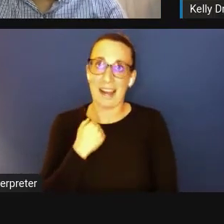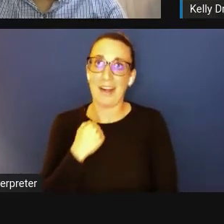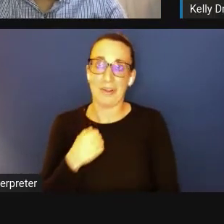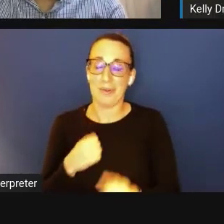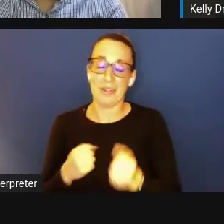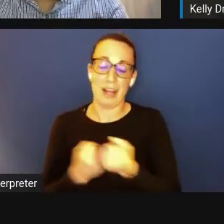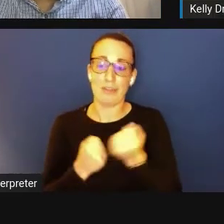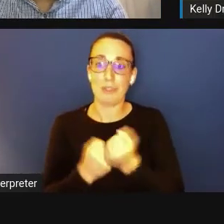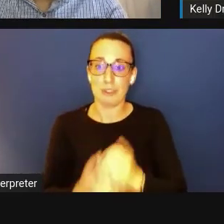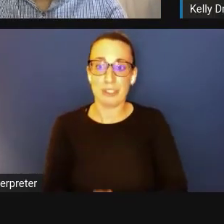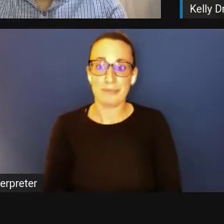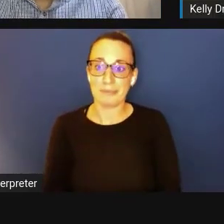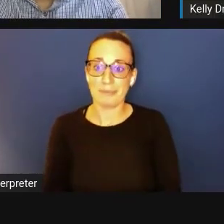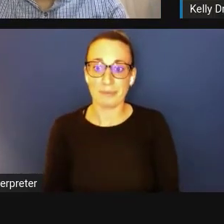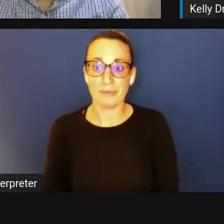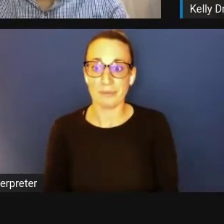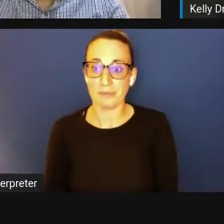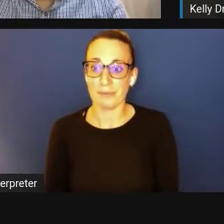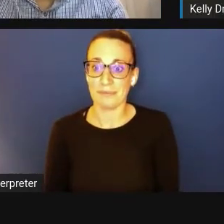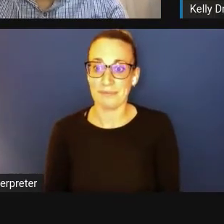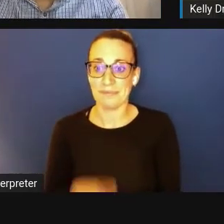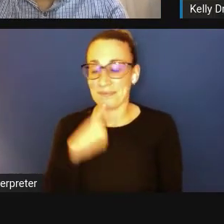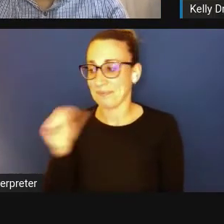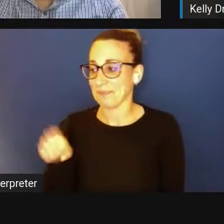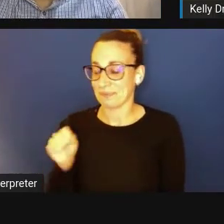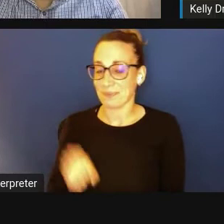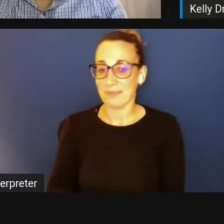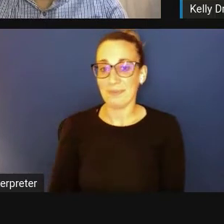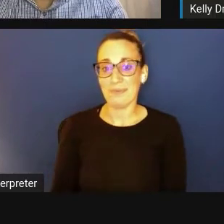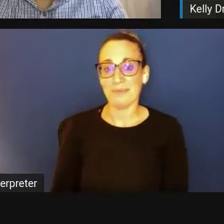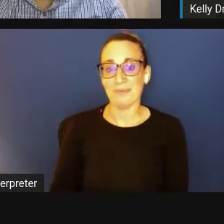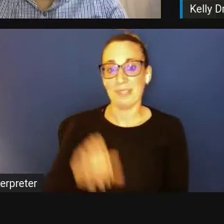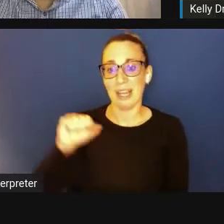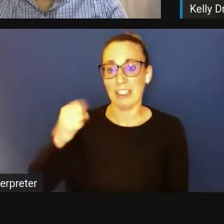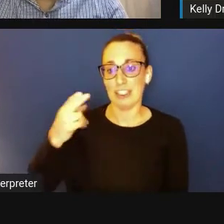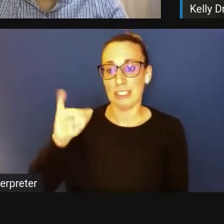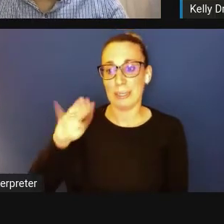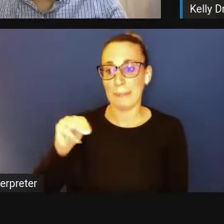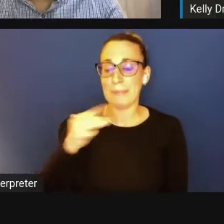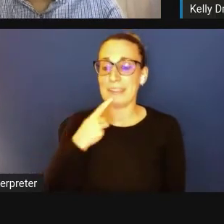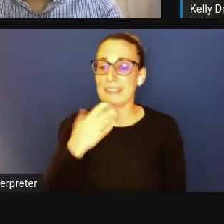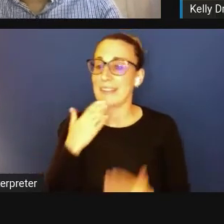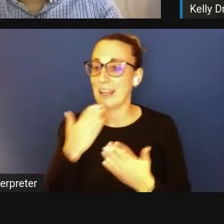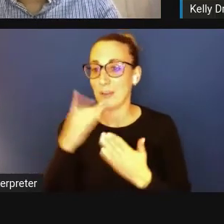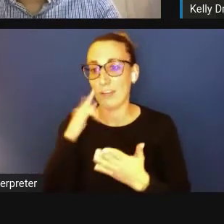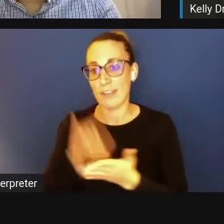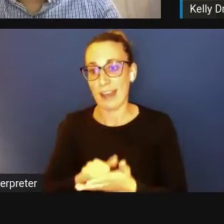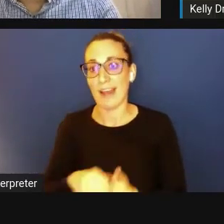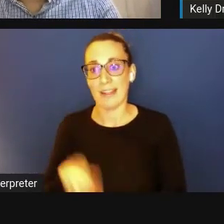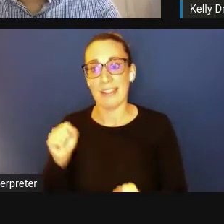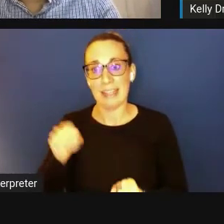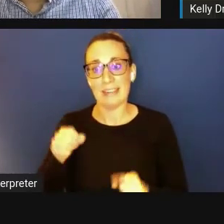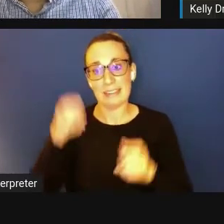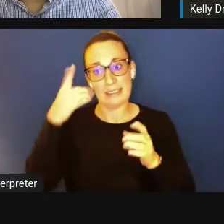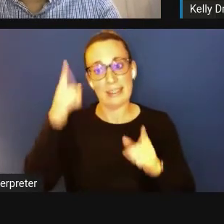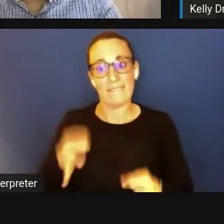Kelly Drew: Yep. Ashim Subedee: Thanks for that. Thanks for that insight. Yeah, definitely. I think there is a lot for a university.